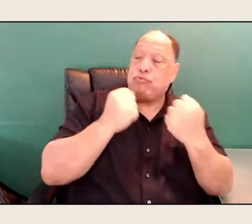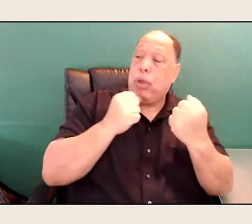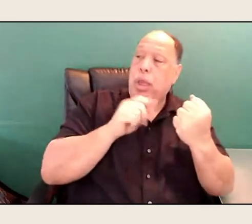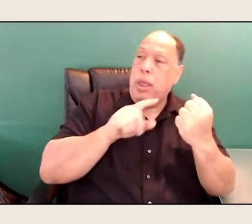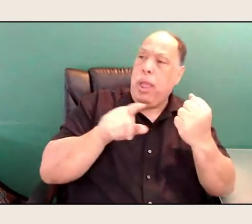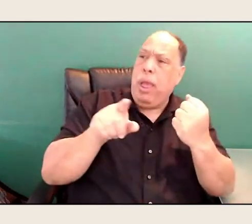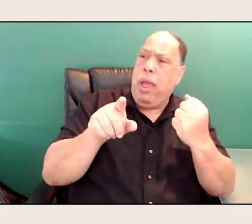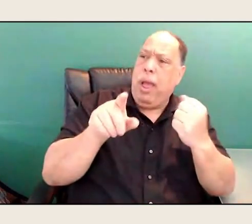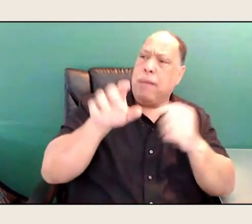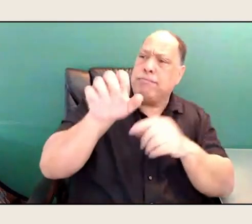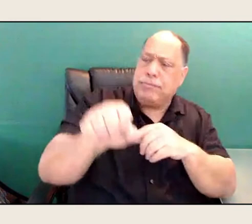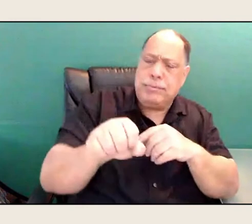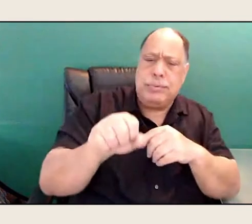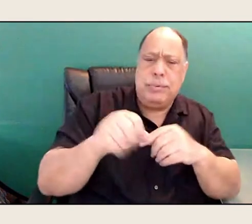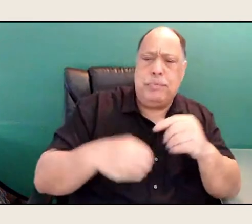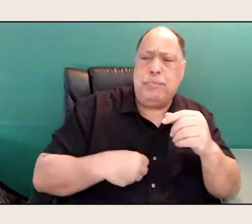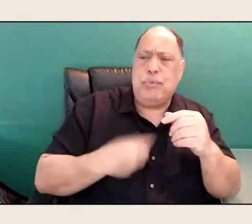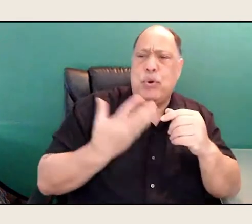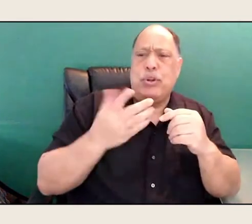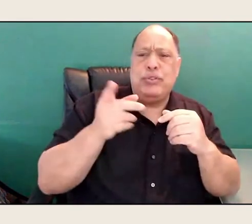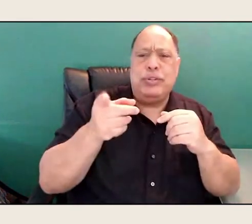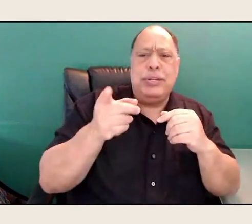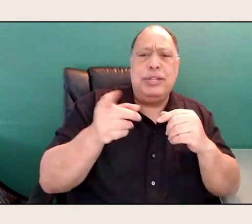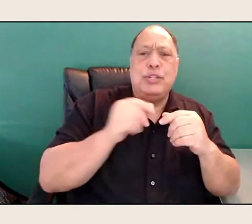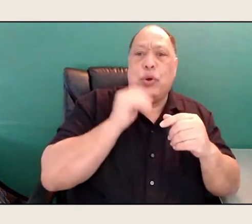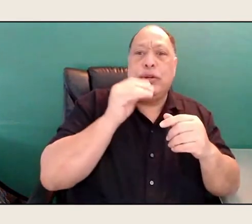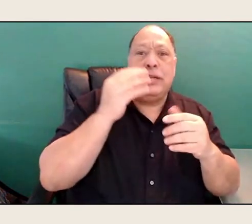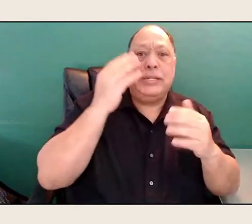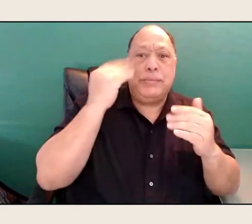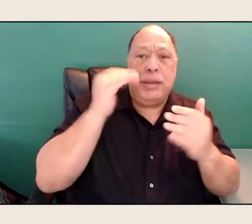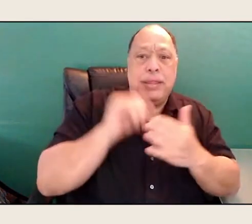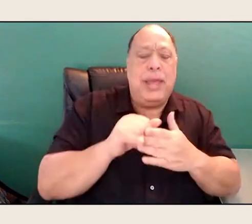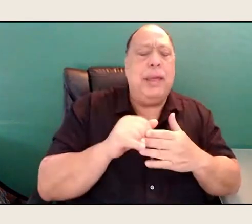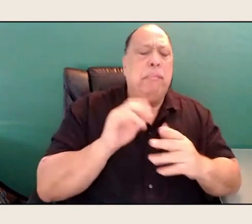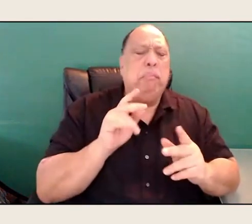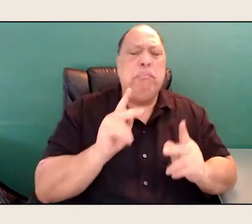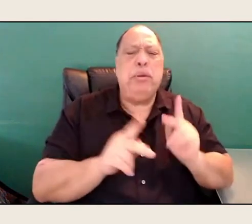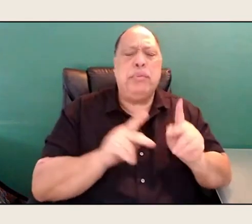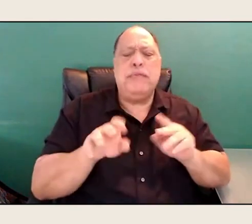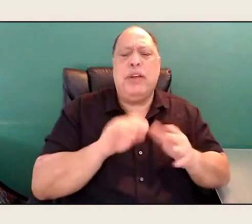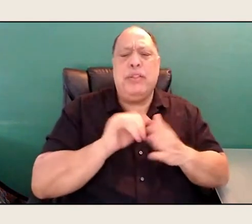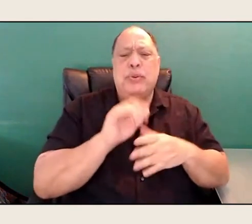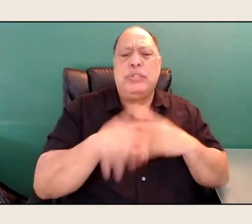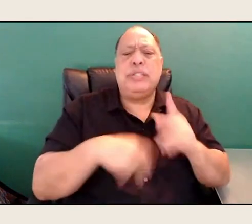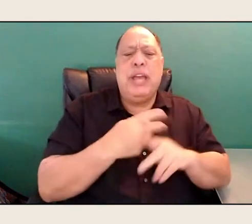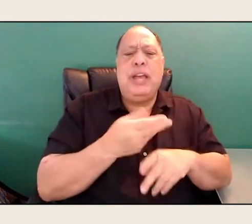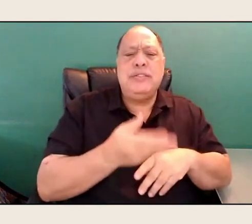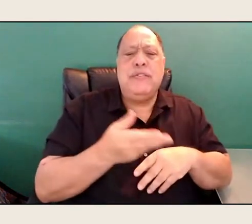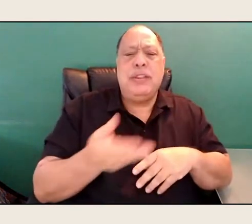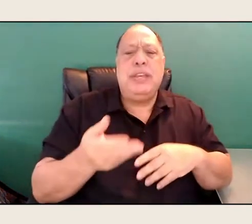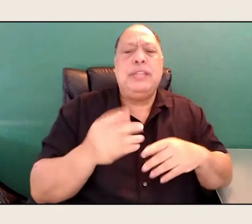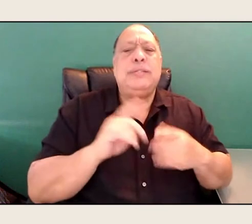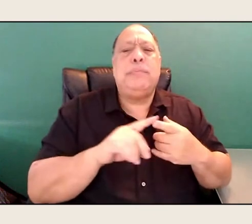and I think people have done those kinds of things, but it does cause a shift.